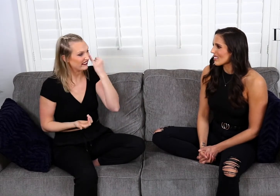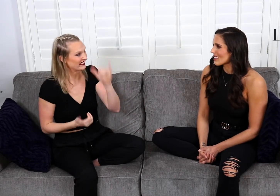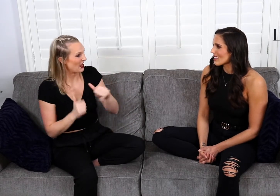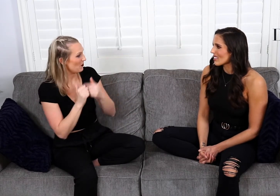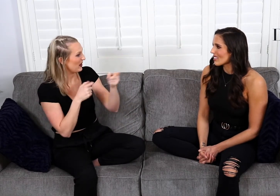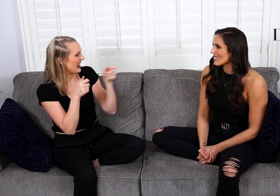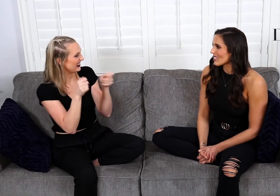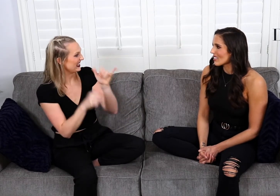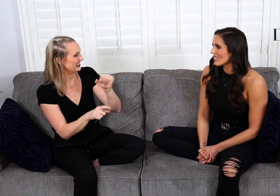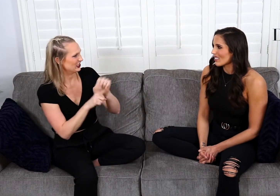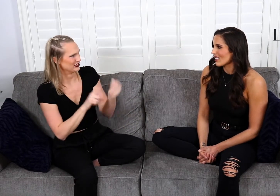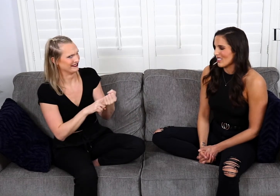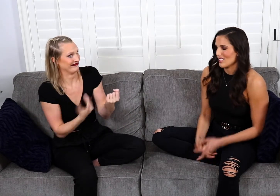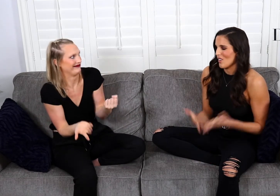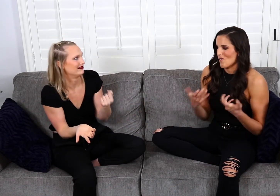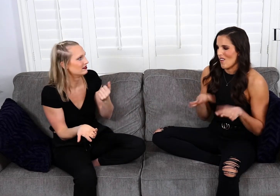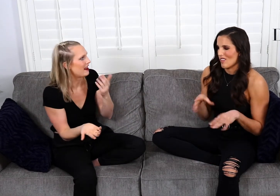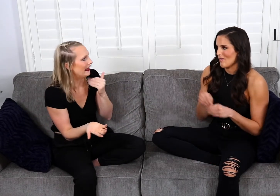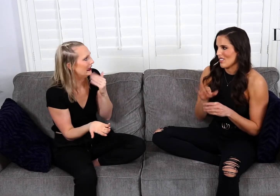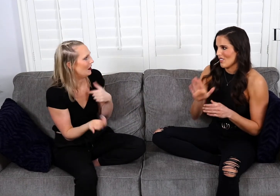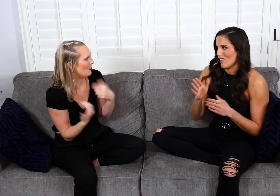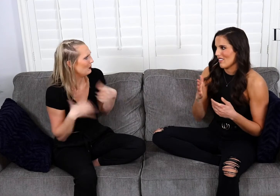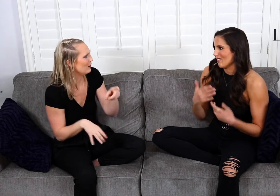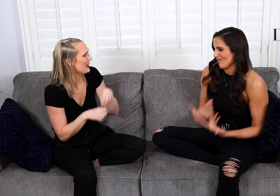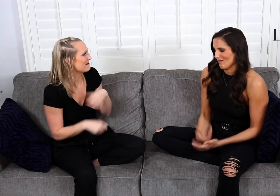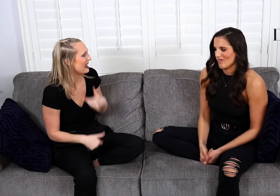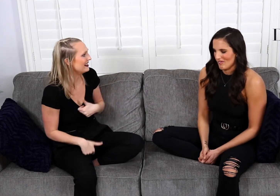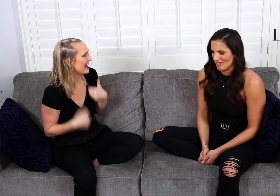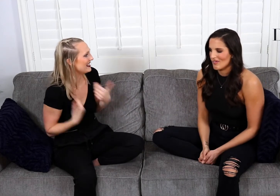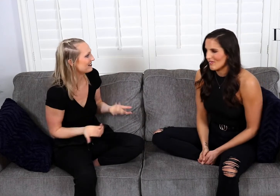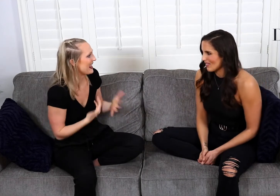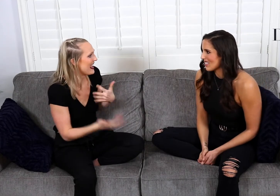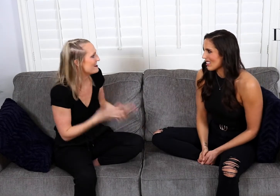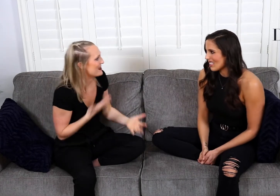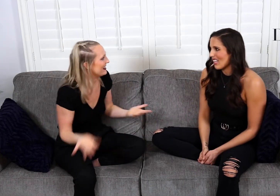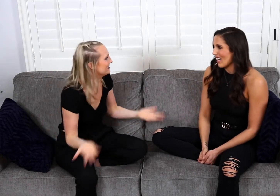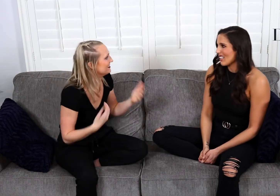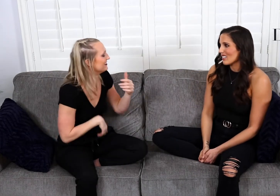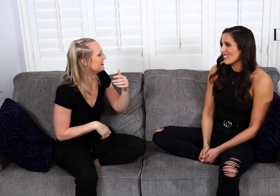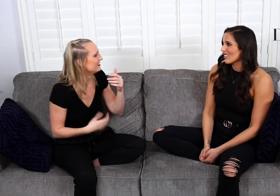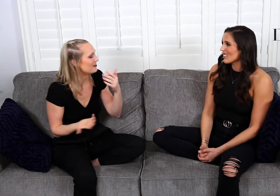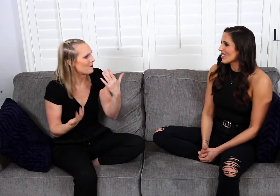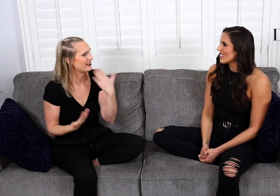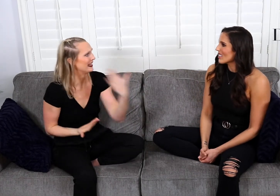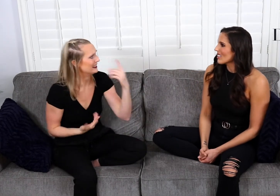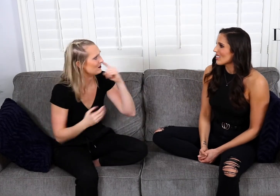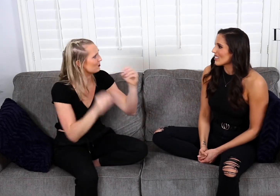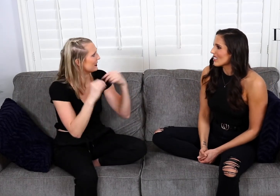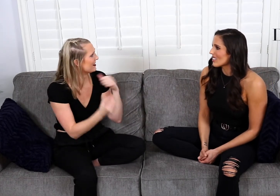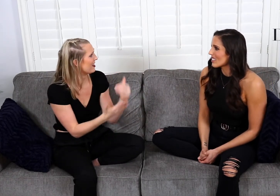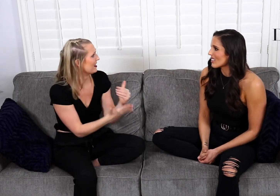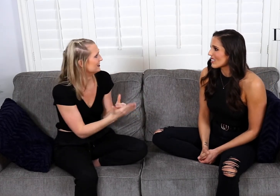If that's how you handle that situation then honey, I don’t even want you in my life anyways.” So thanks for giving me that lesson and